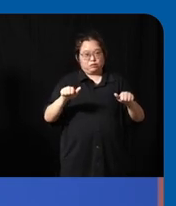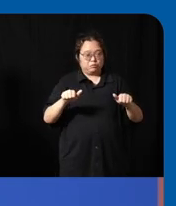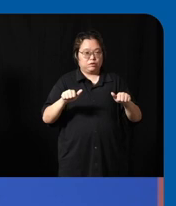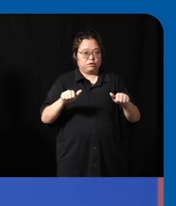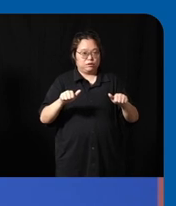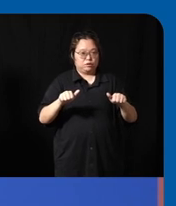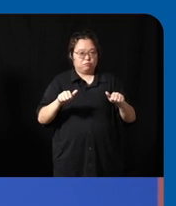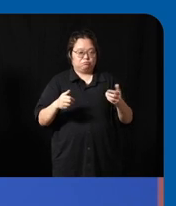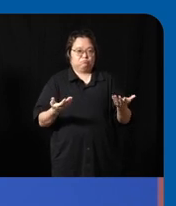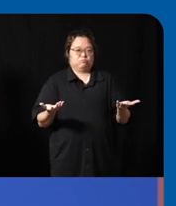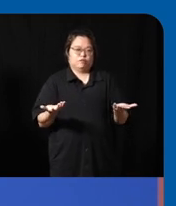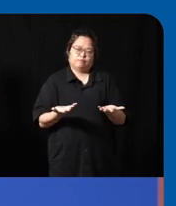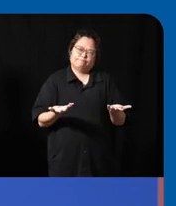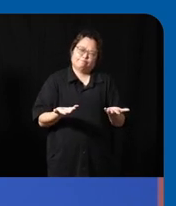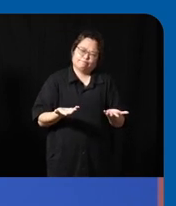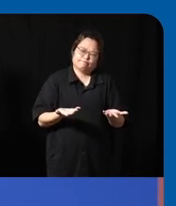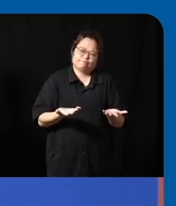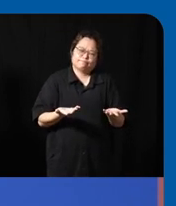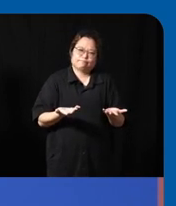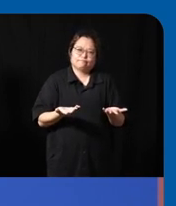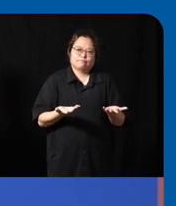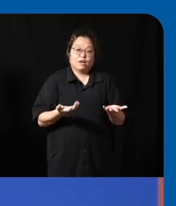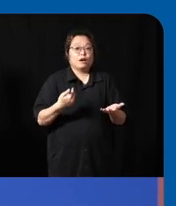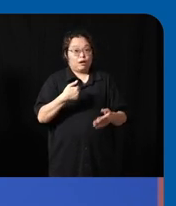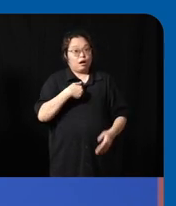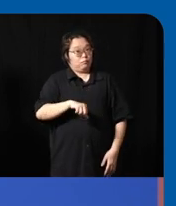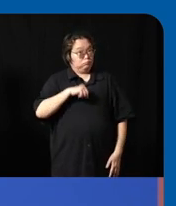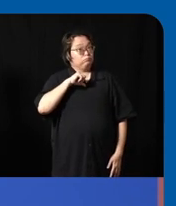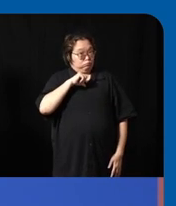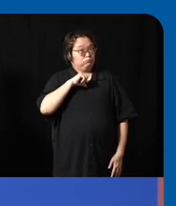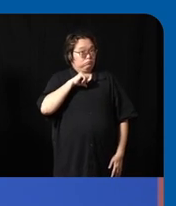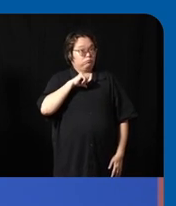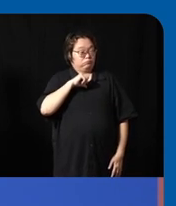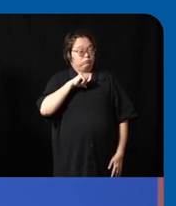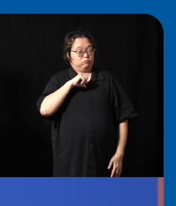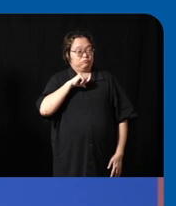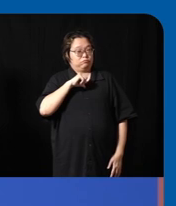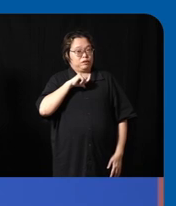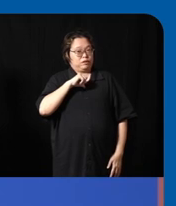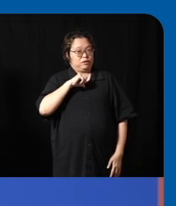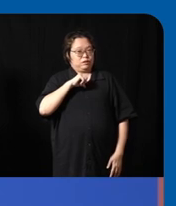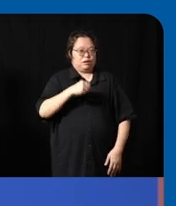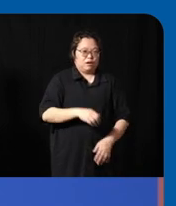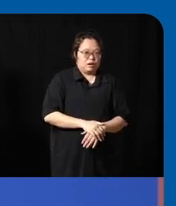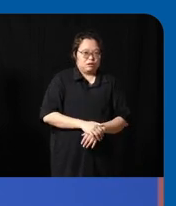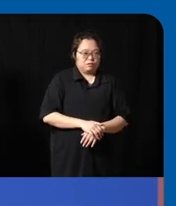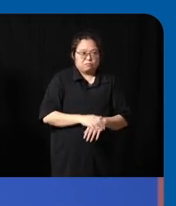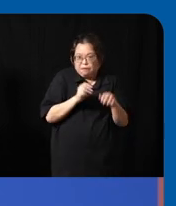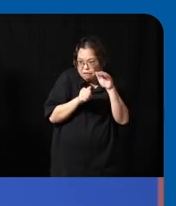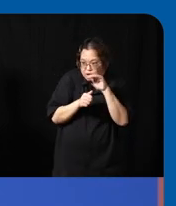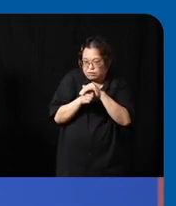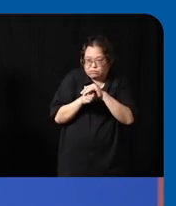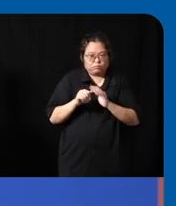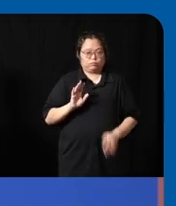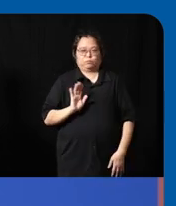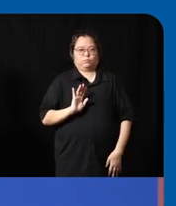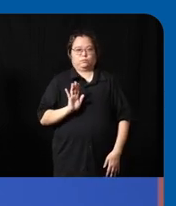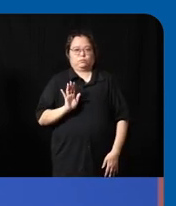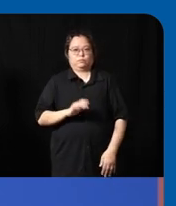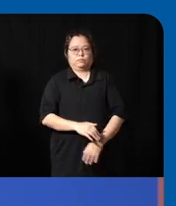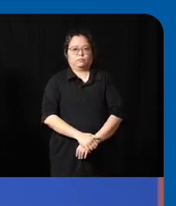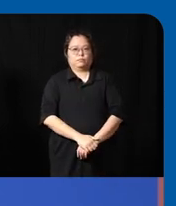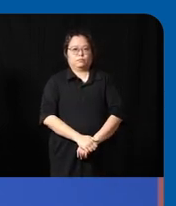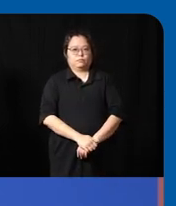that um I'm proud of right it it's not something to to hide away from uh and in other words to be